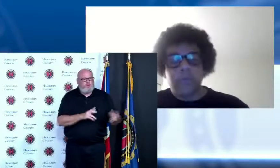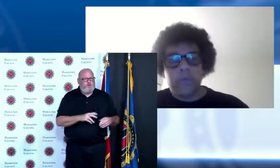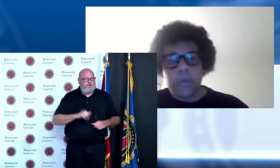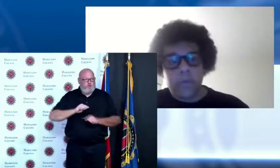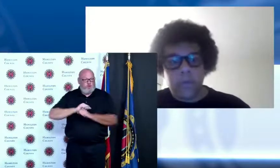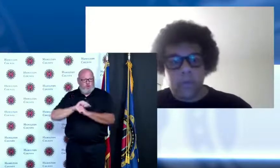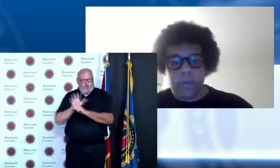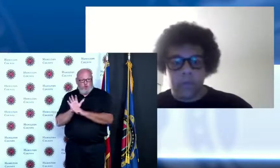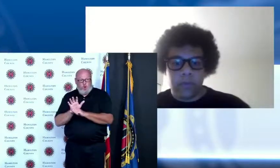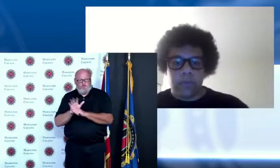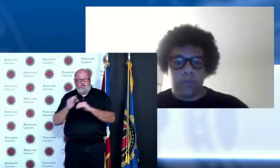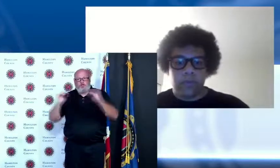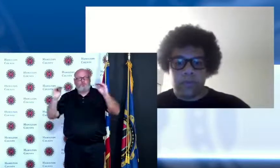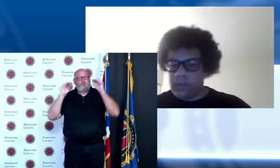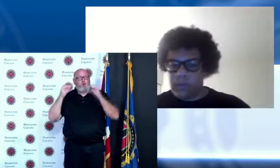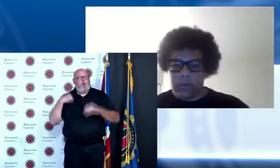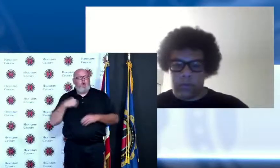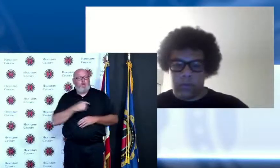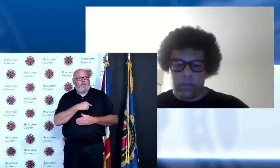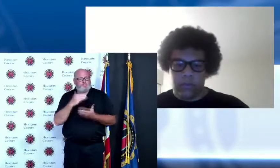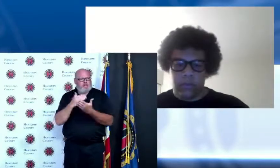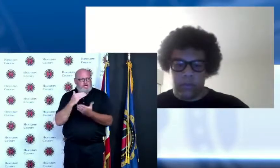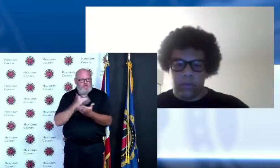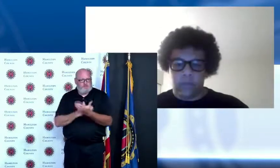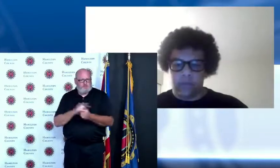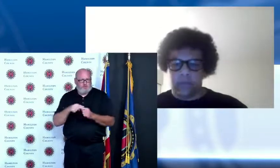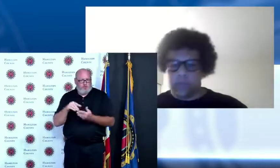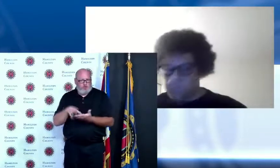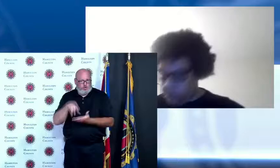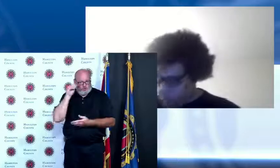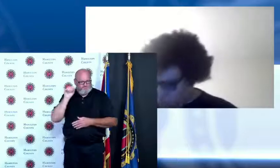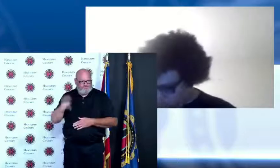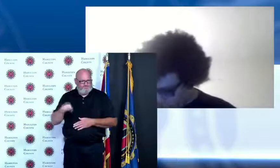and I think we're going to build upon that the other piece is some of our employees